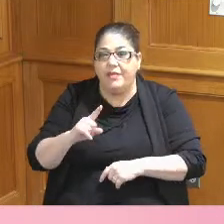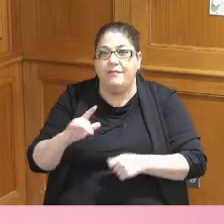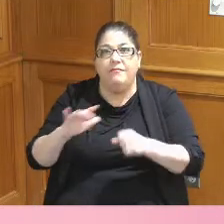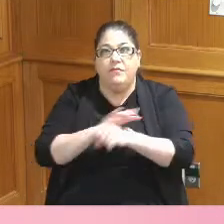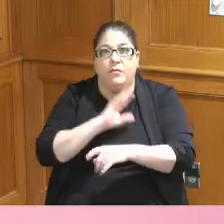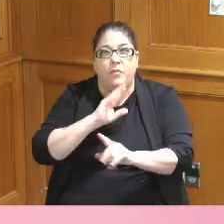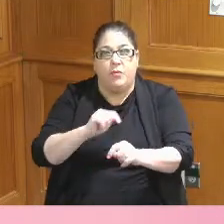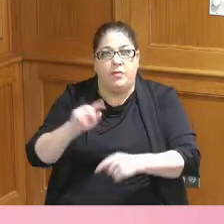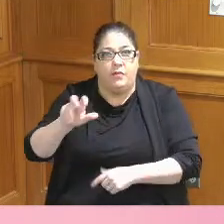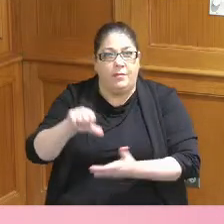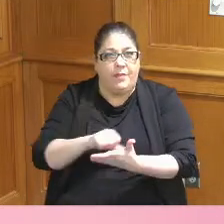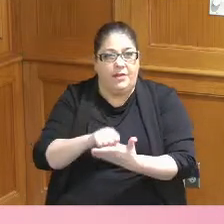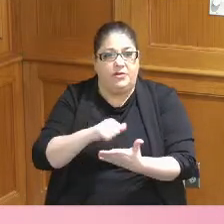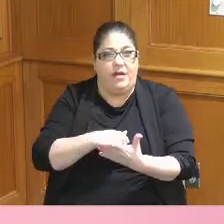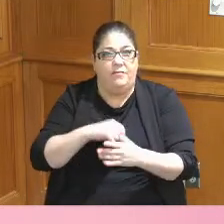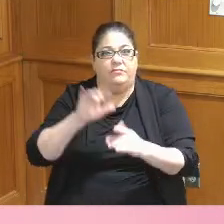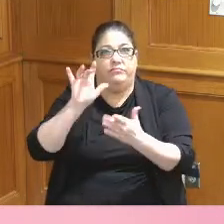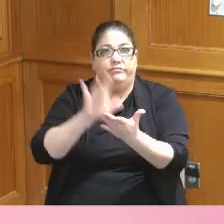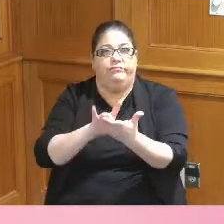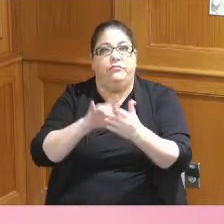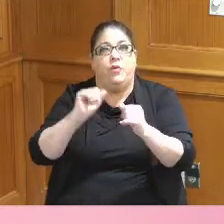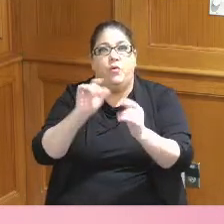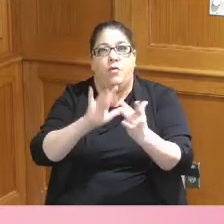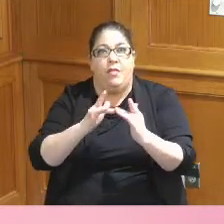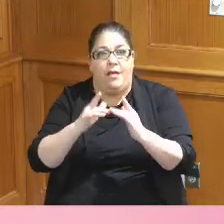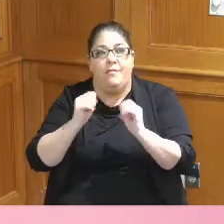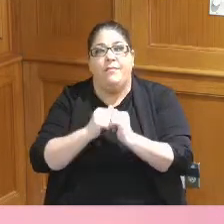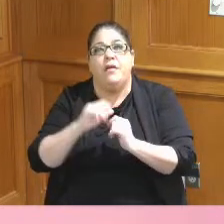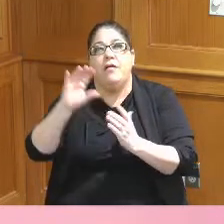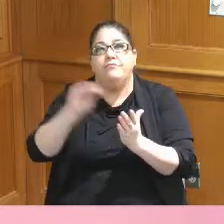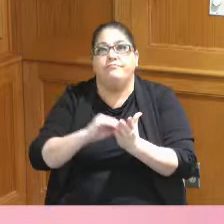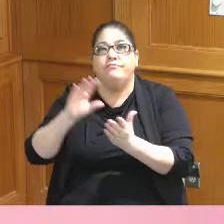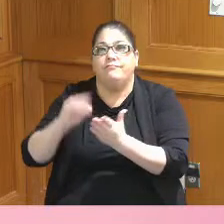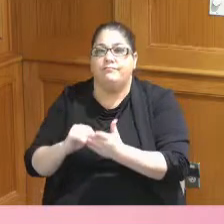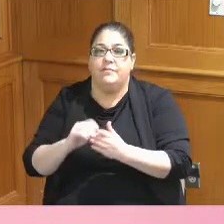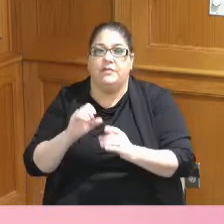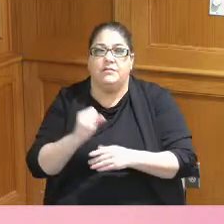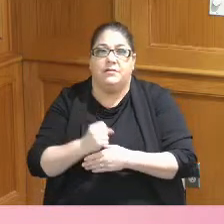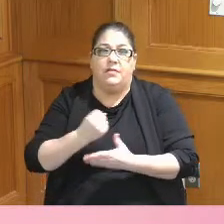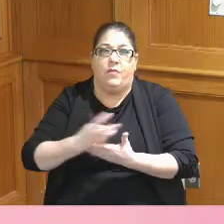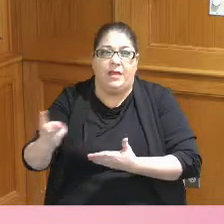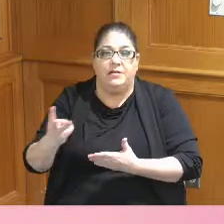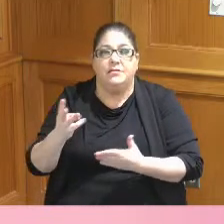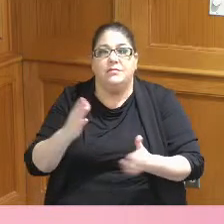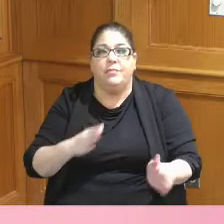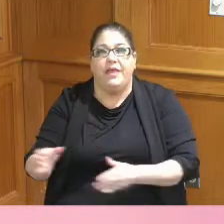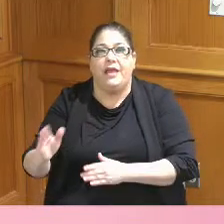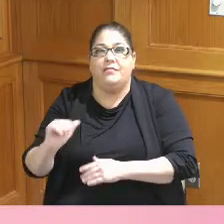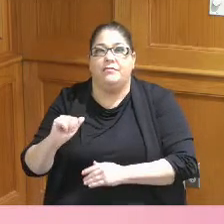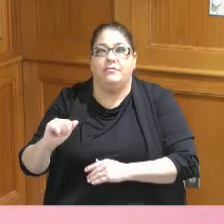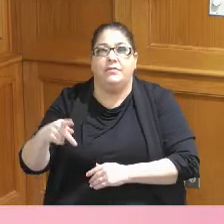but we also Incorporated it into the solid waste plan as an appendix this was not required by a